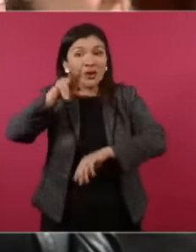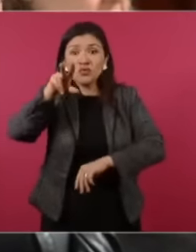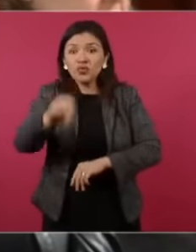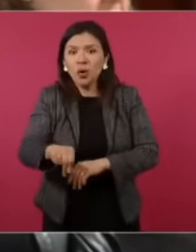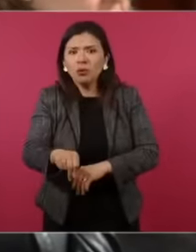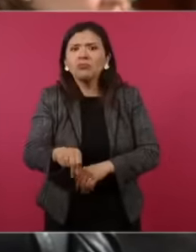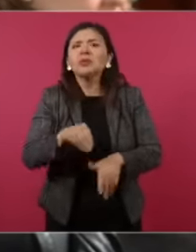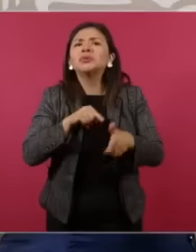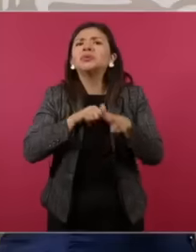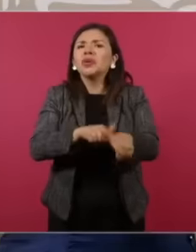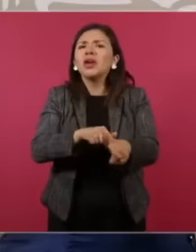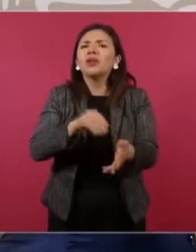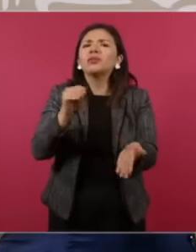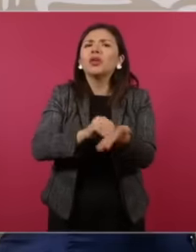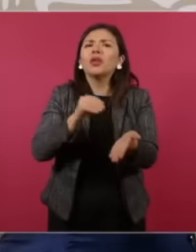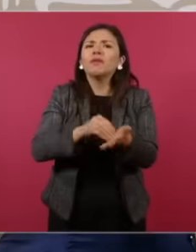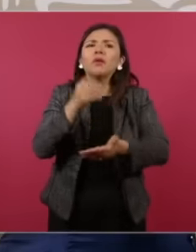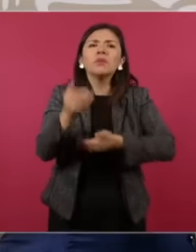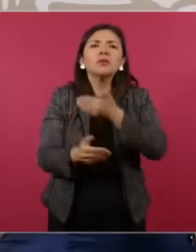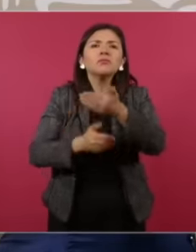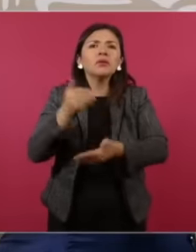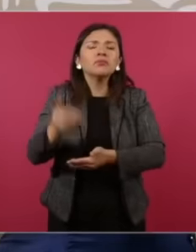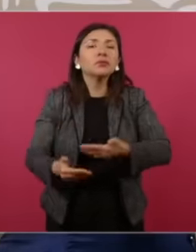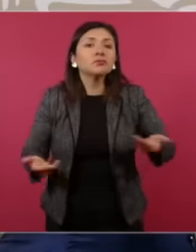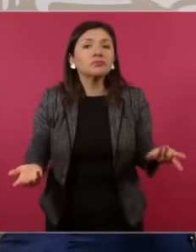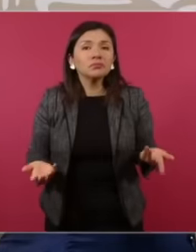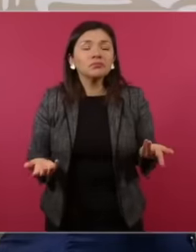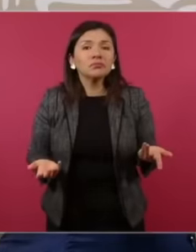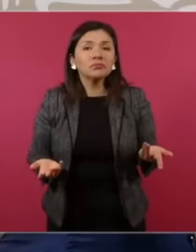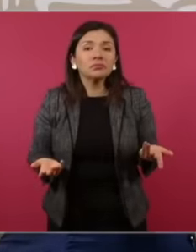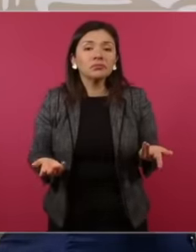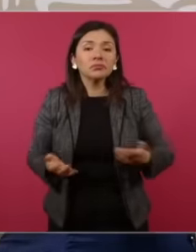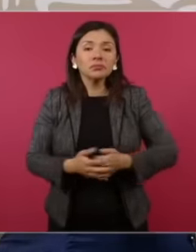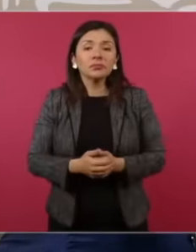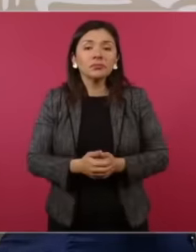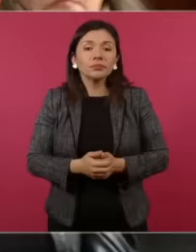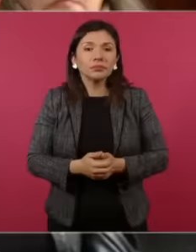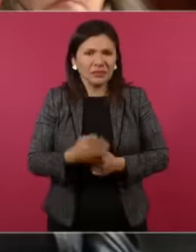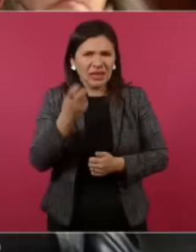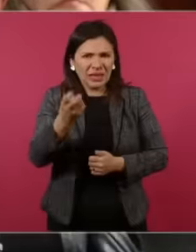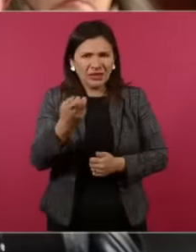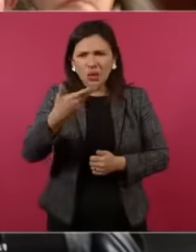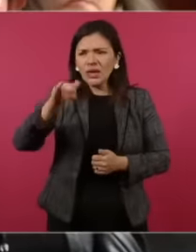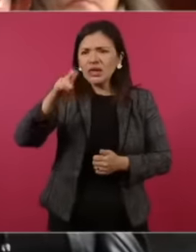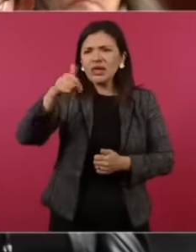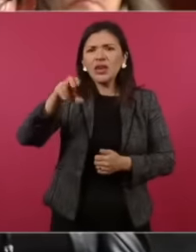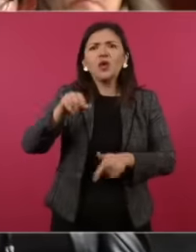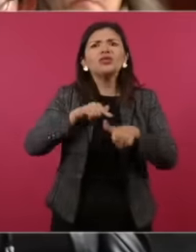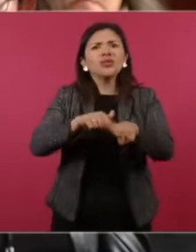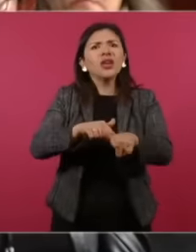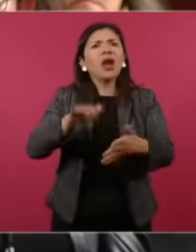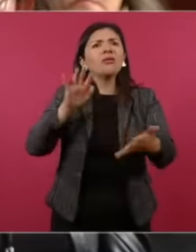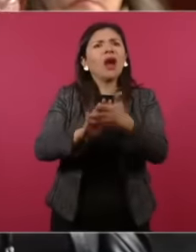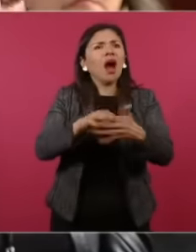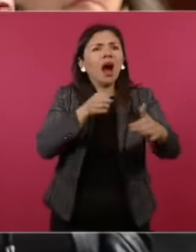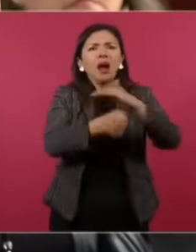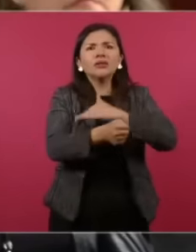it is being allowed, it is being allowed, so hyginio, there it is And why? Because the dead man is a